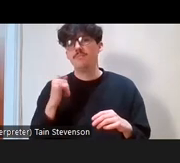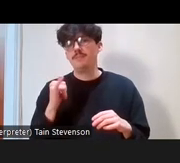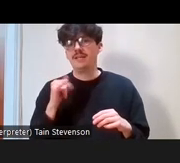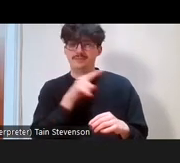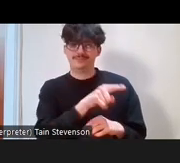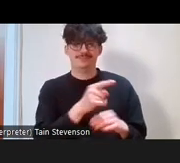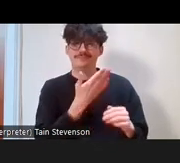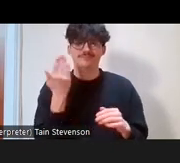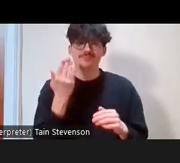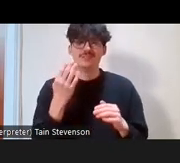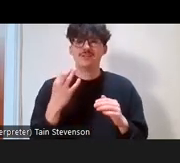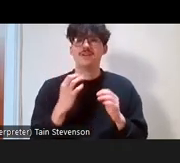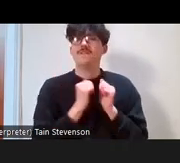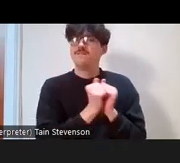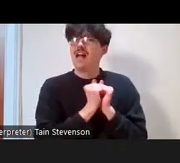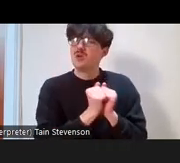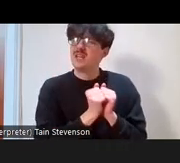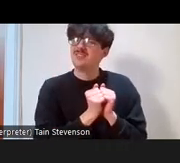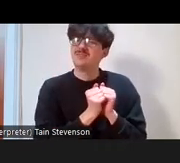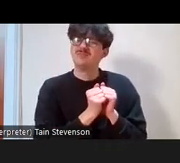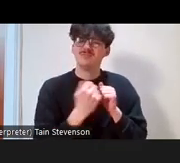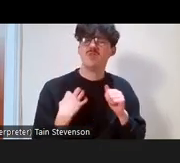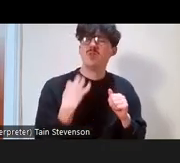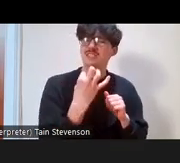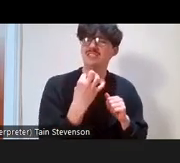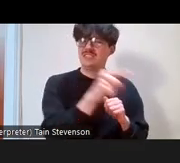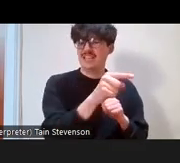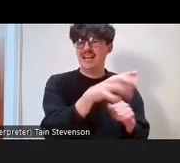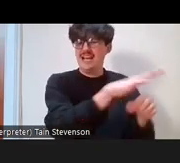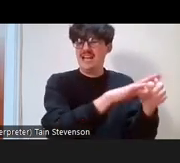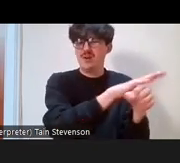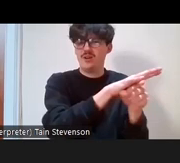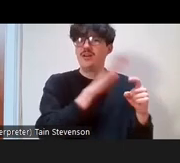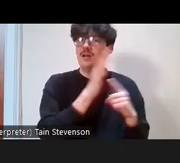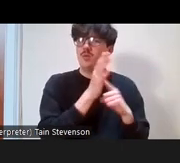or not really finding value in volunteering in a, you know, traditional kind of sense.